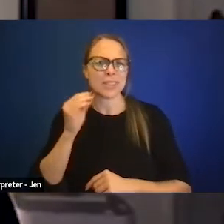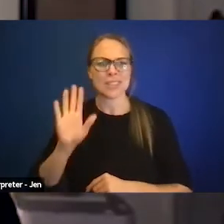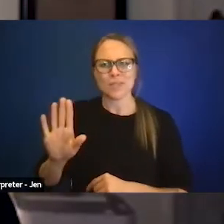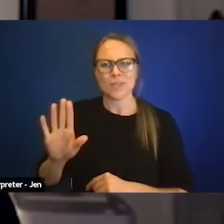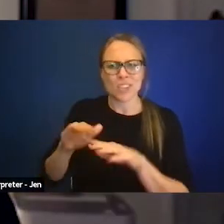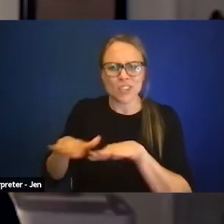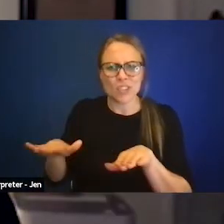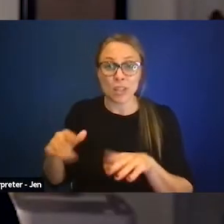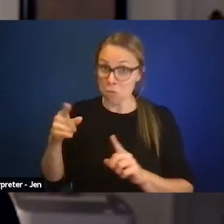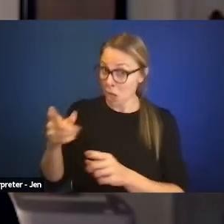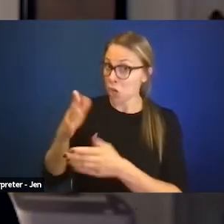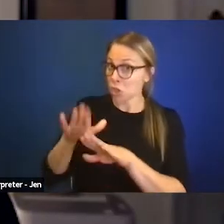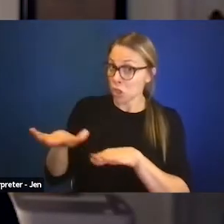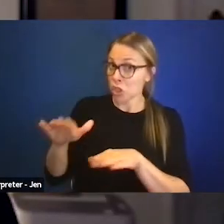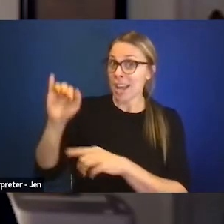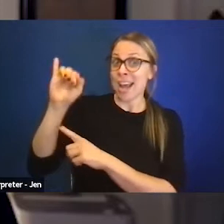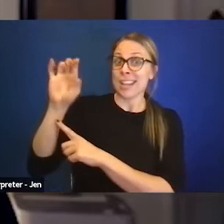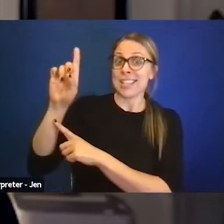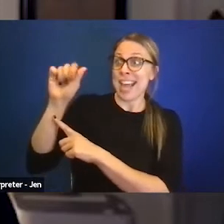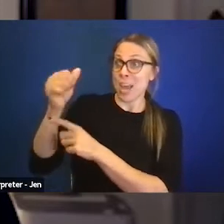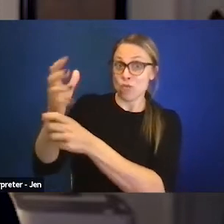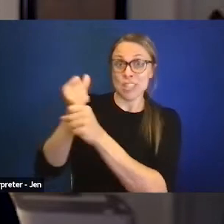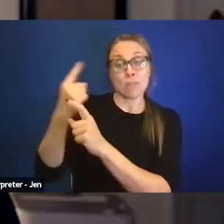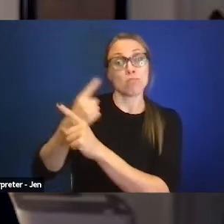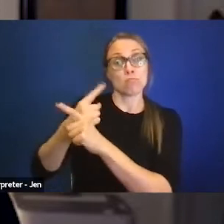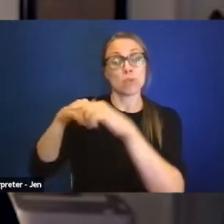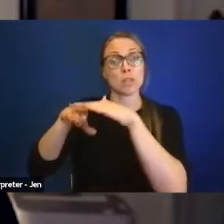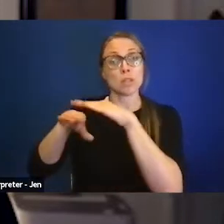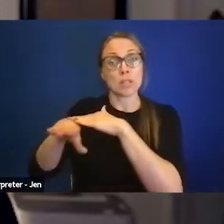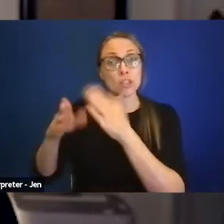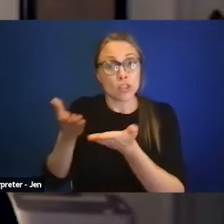services under IDEA, under 504, is bullying going on?